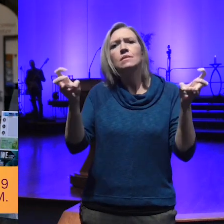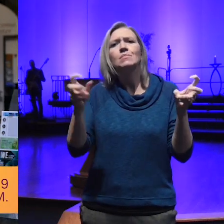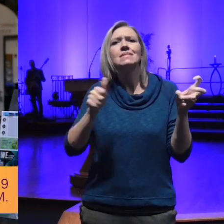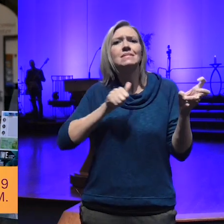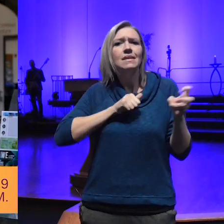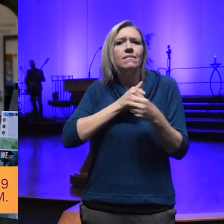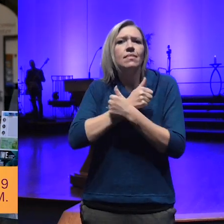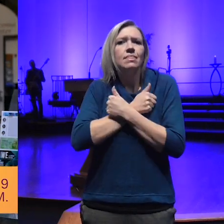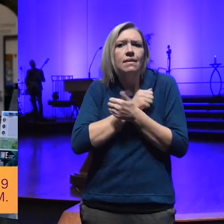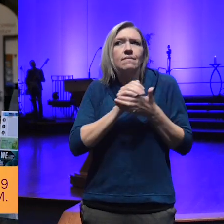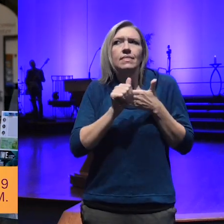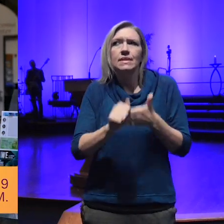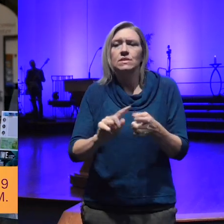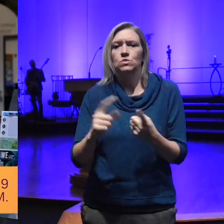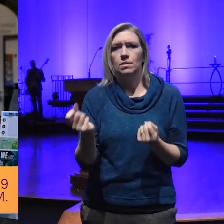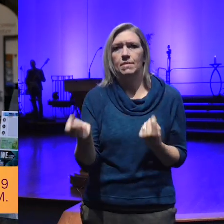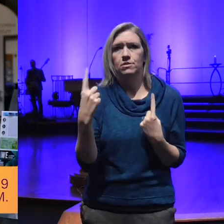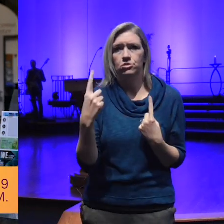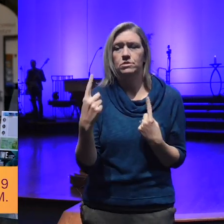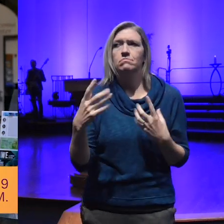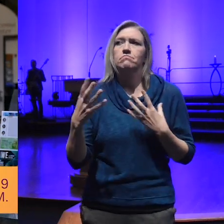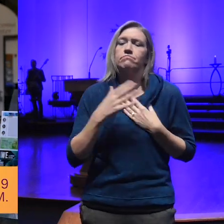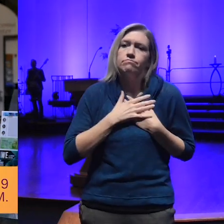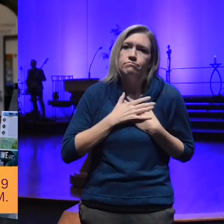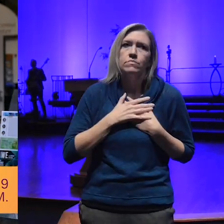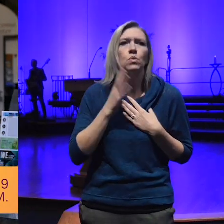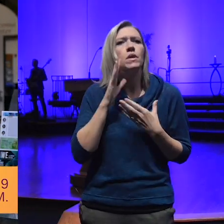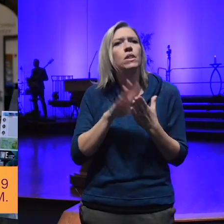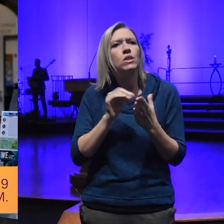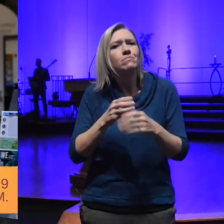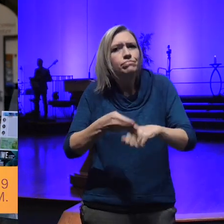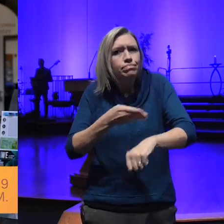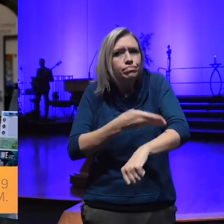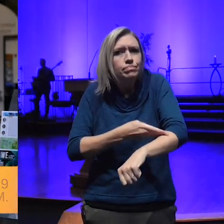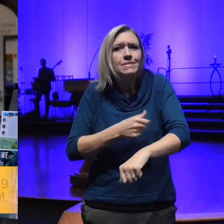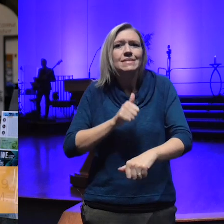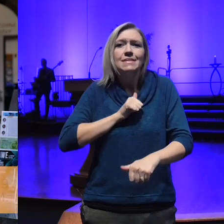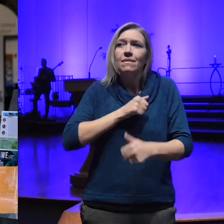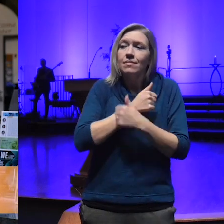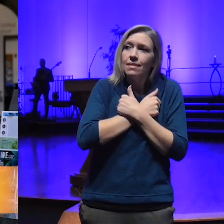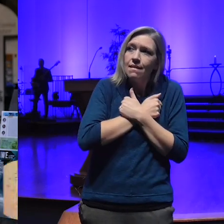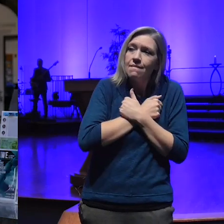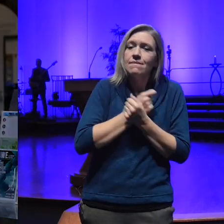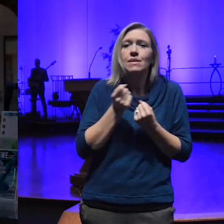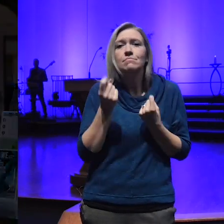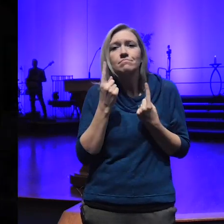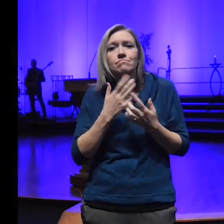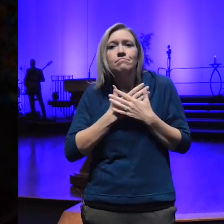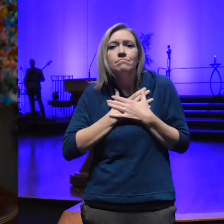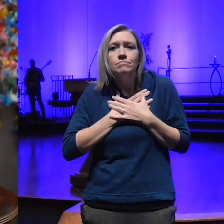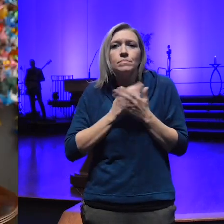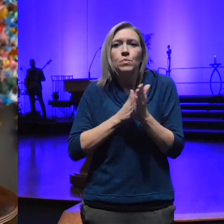to increase self-love compassion and motivation for yourself at this semi silent mini retreat I